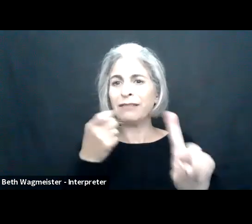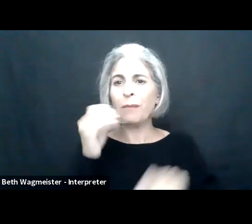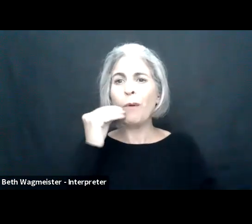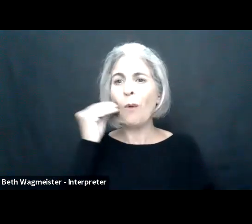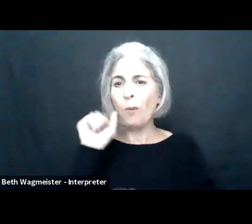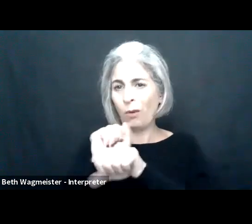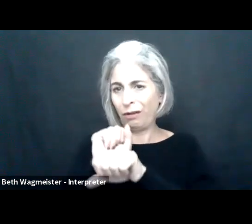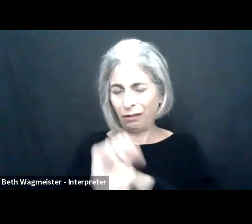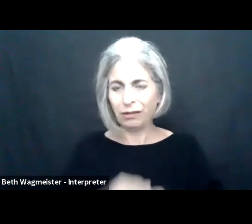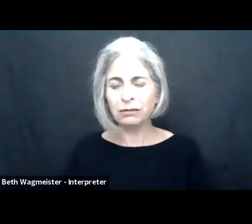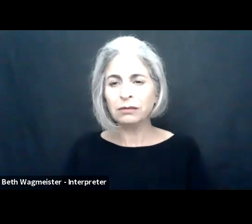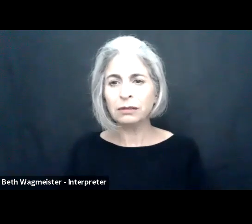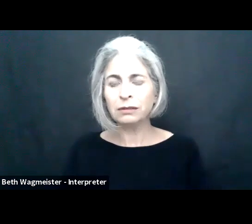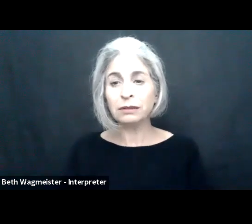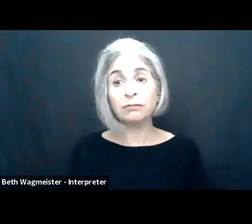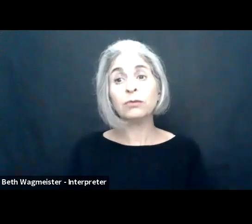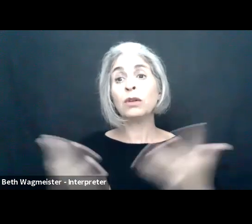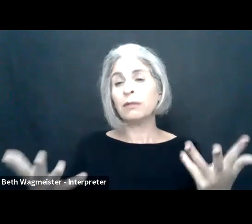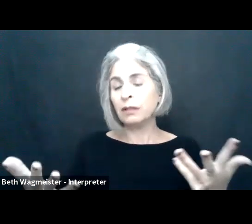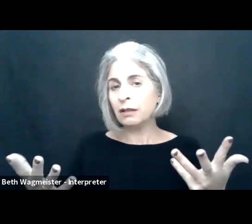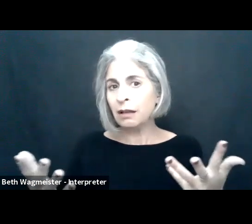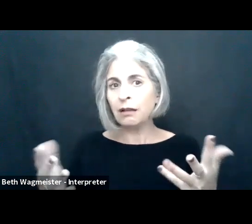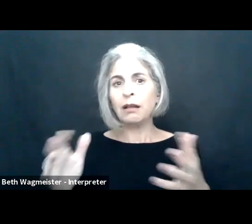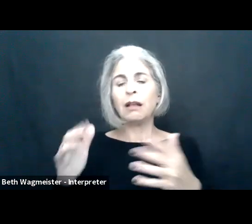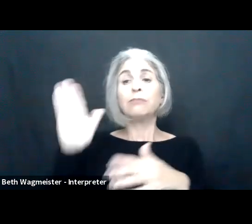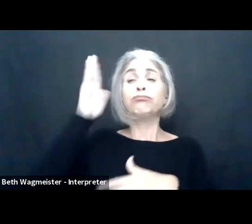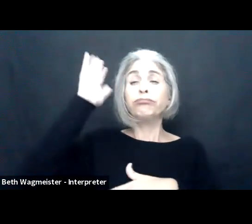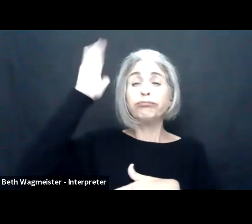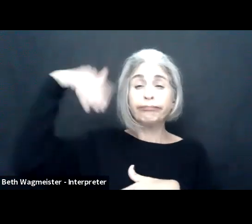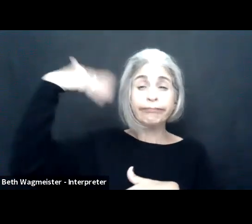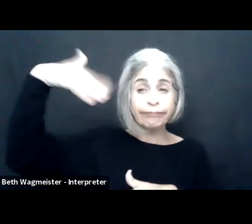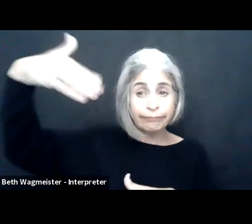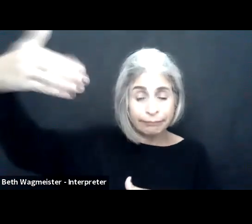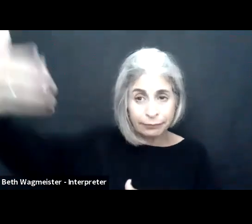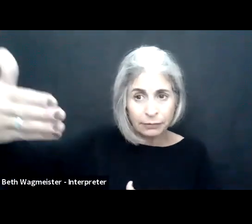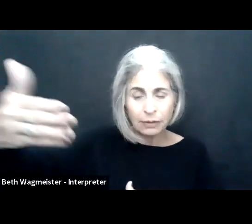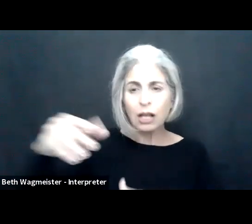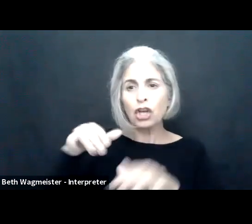more than 20% of employees working remotely.